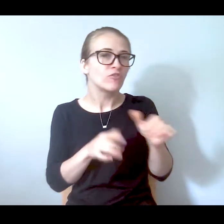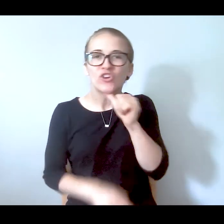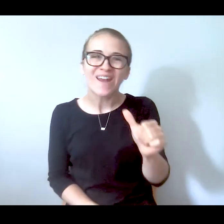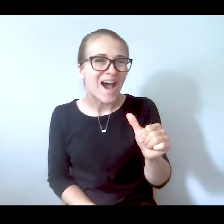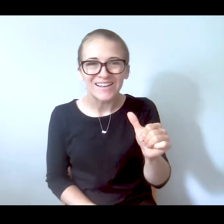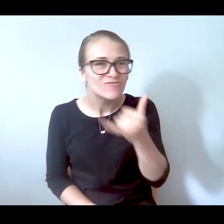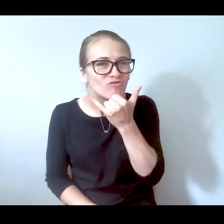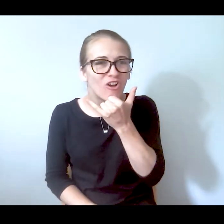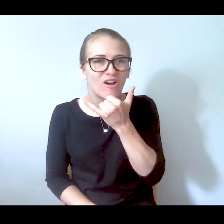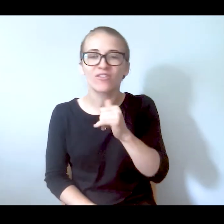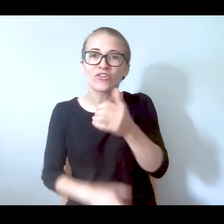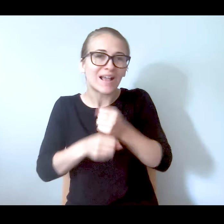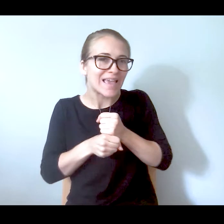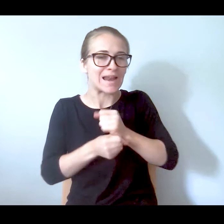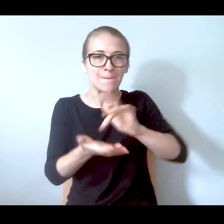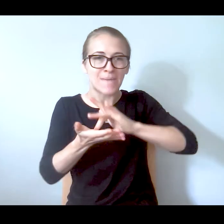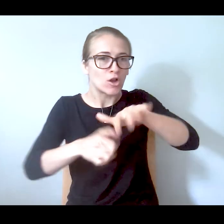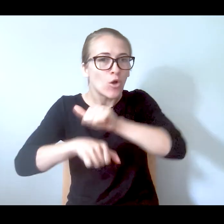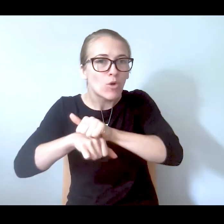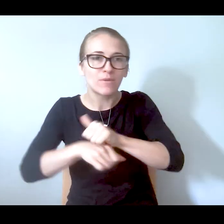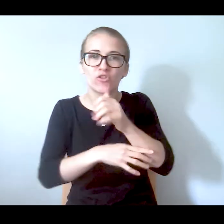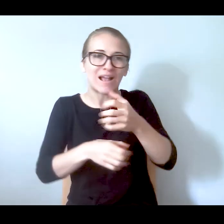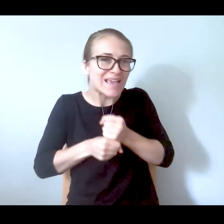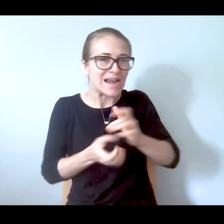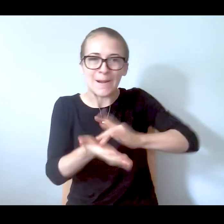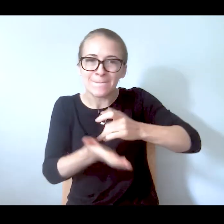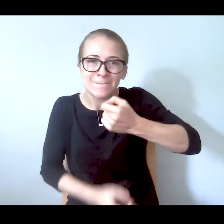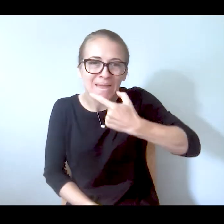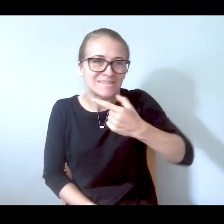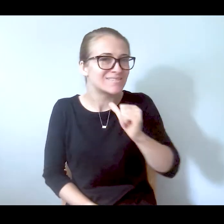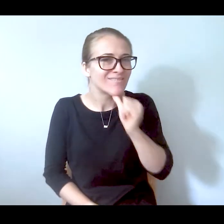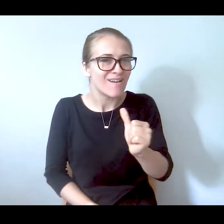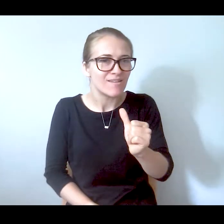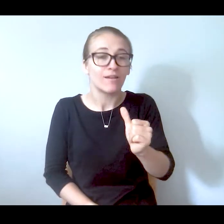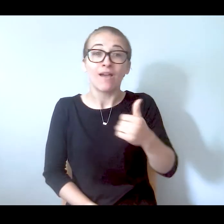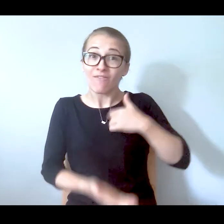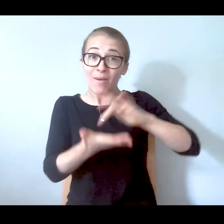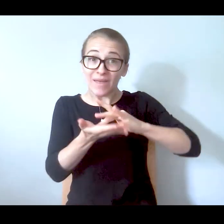appointments, not getting their medication. So you get medication and now what? Now you have them, now